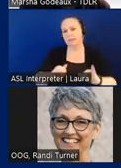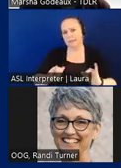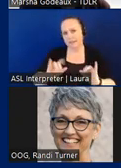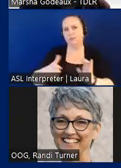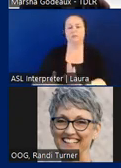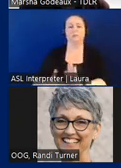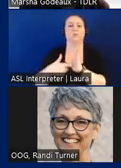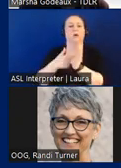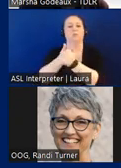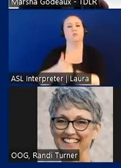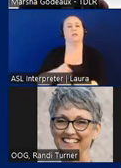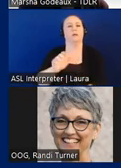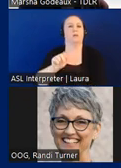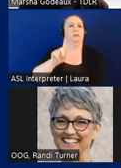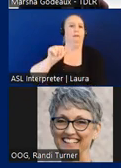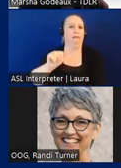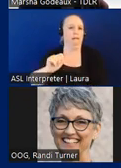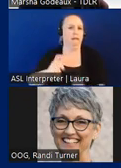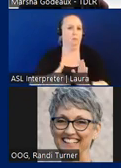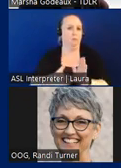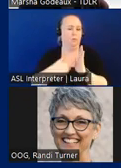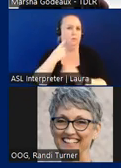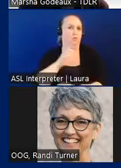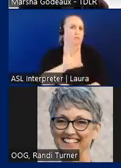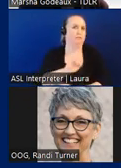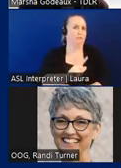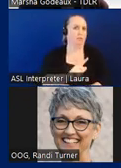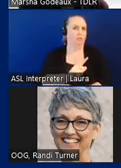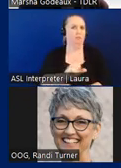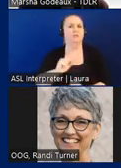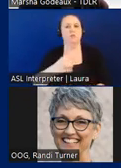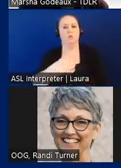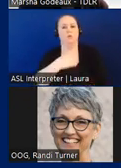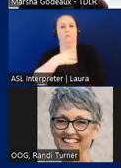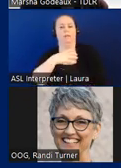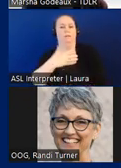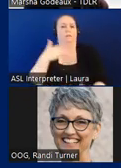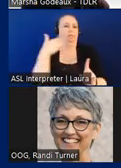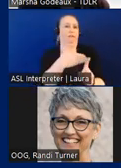comply with the ada requirements on the civil side so complaints can be filed there also